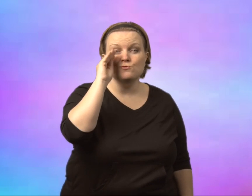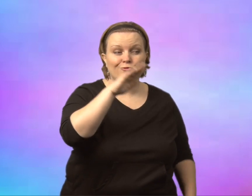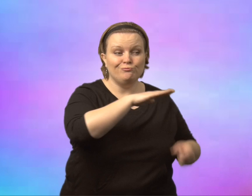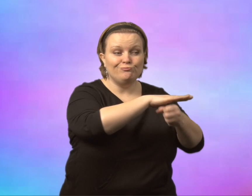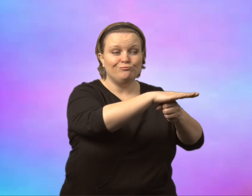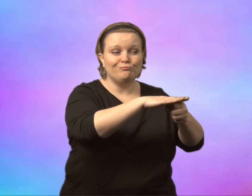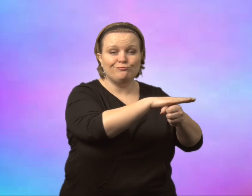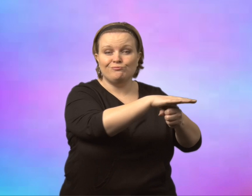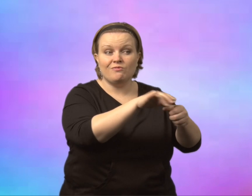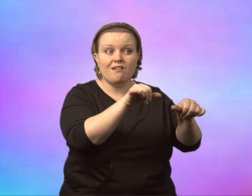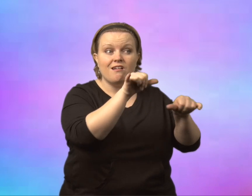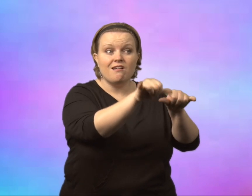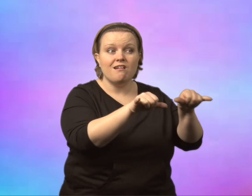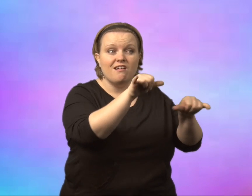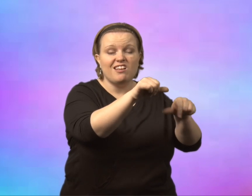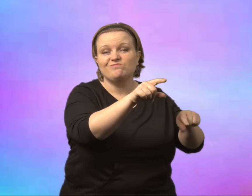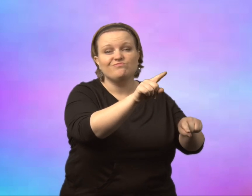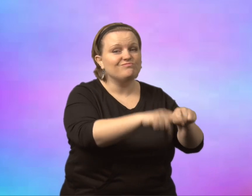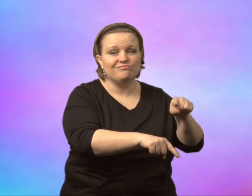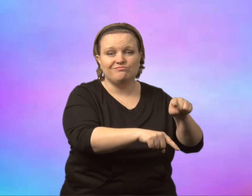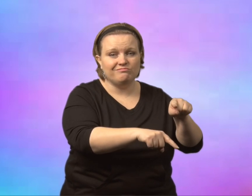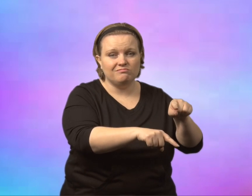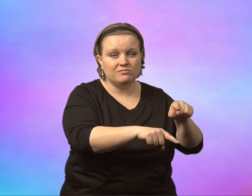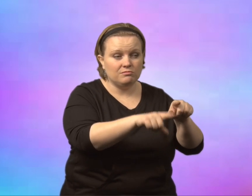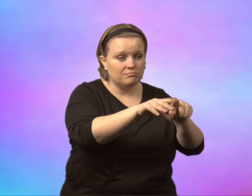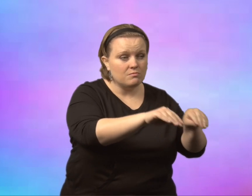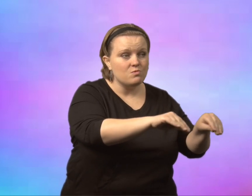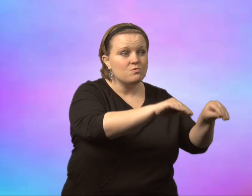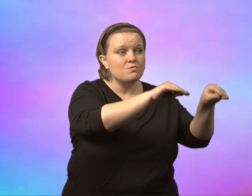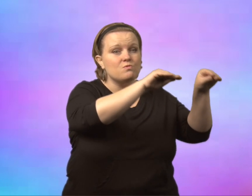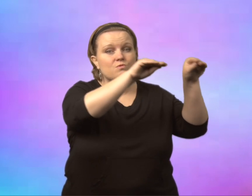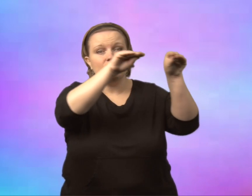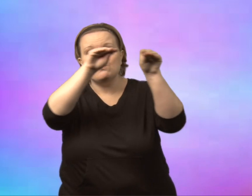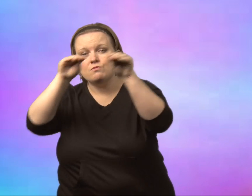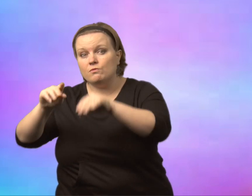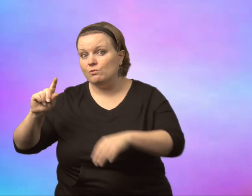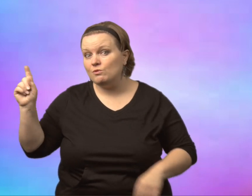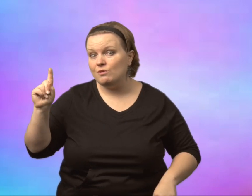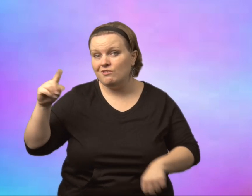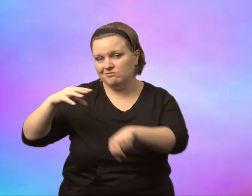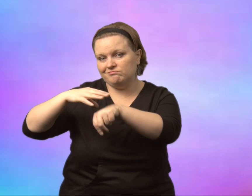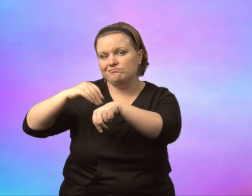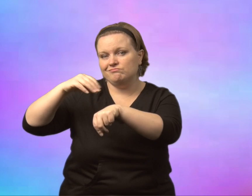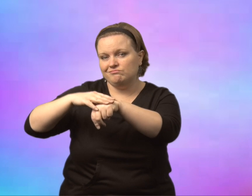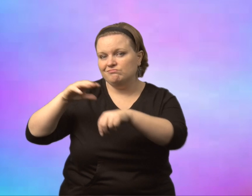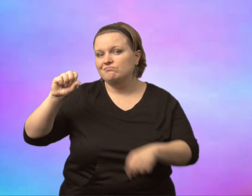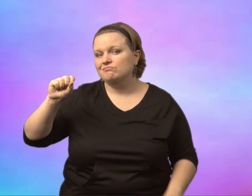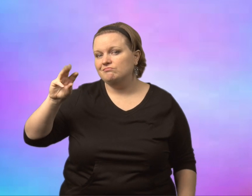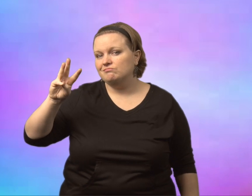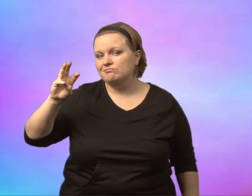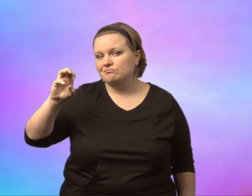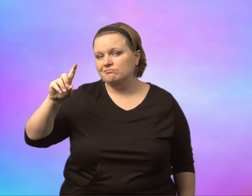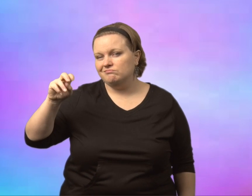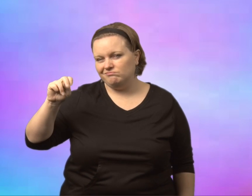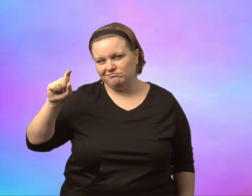You know, Ellen's home was in one area and she could no longer stay there. so, she moved to Sweden.